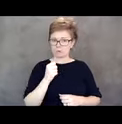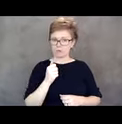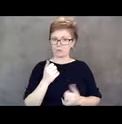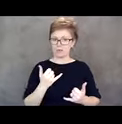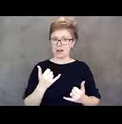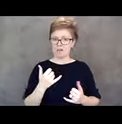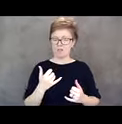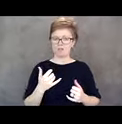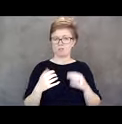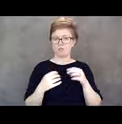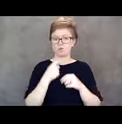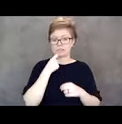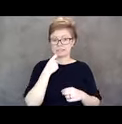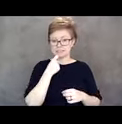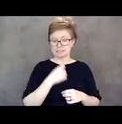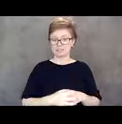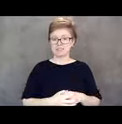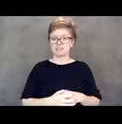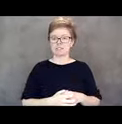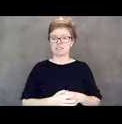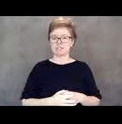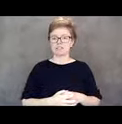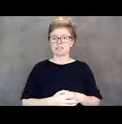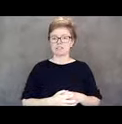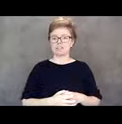Many, if there's a topic of concern surrounding the pandemic,